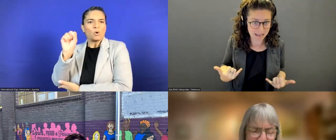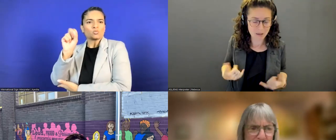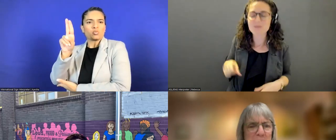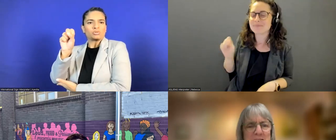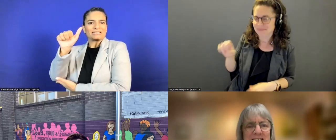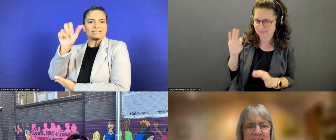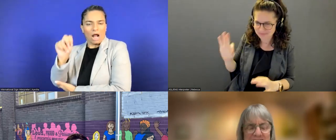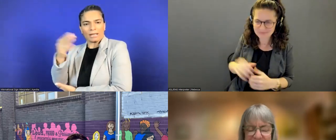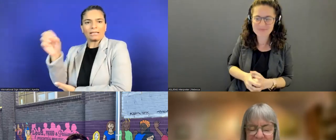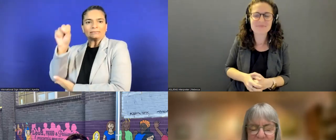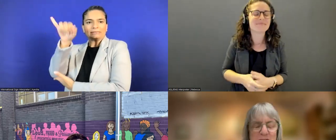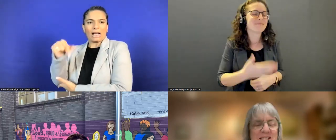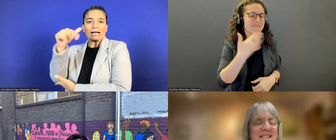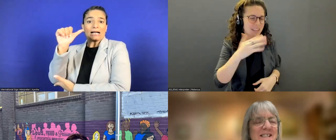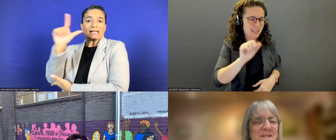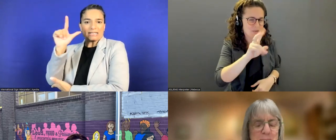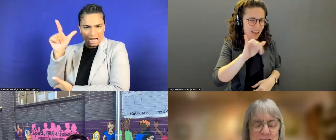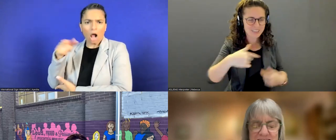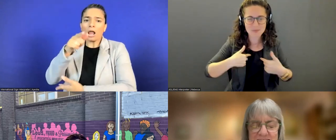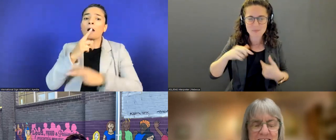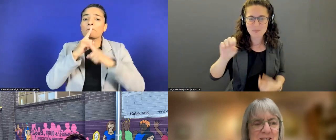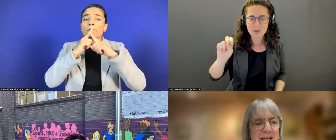Thank you so much, Ashley. This is Susan Sygall speaking.